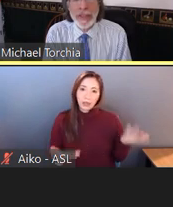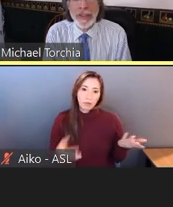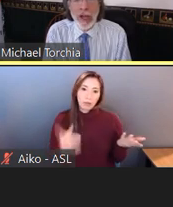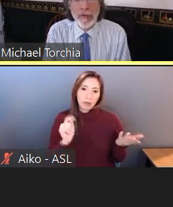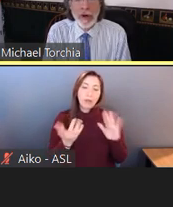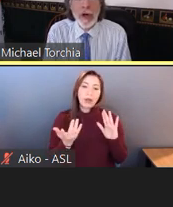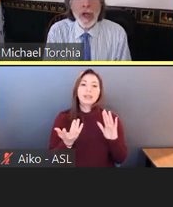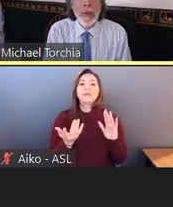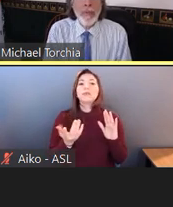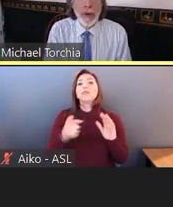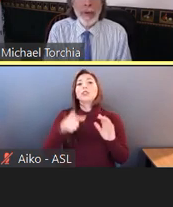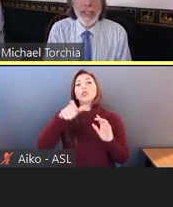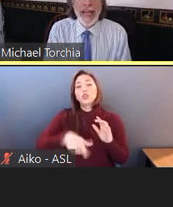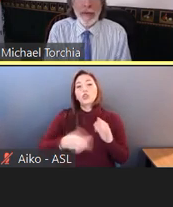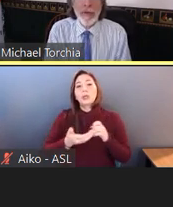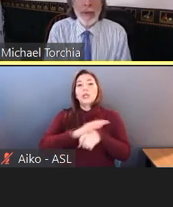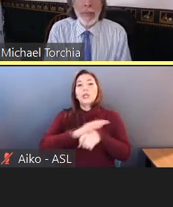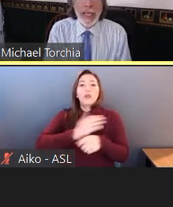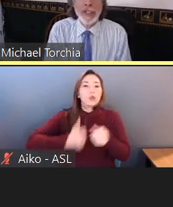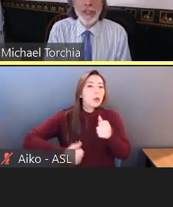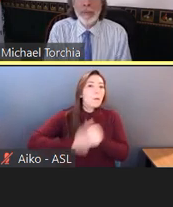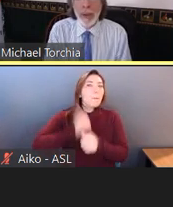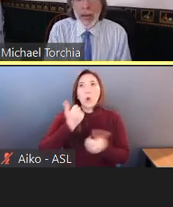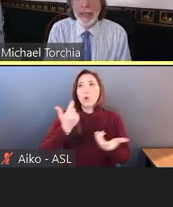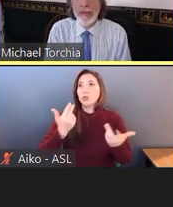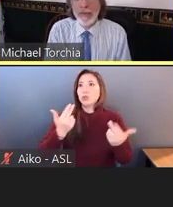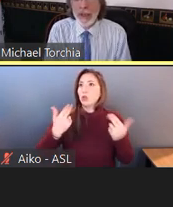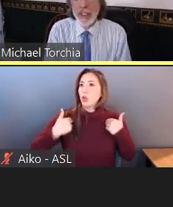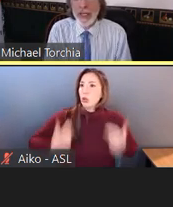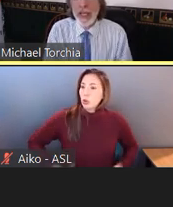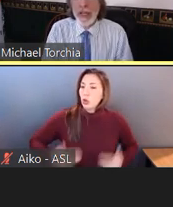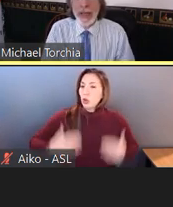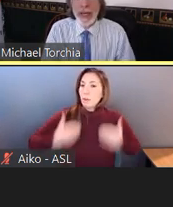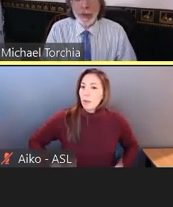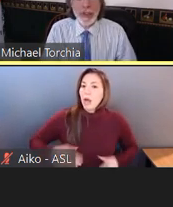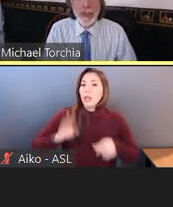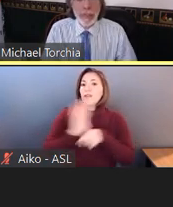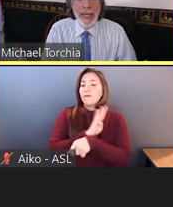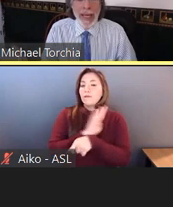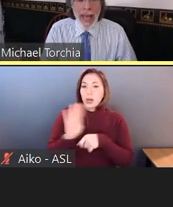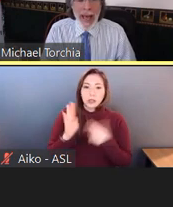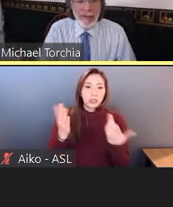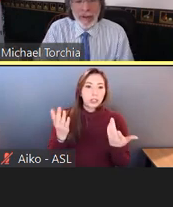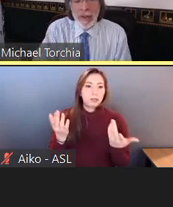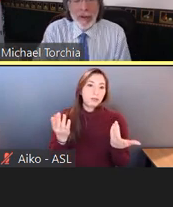to cover pretty much every major bodily function that a person might have.